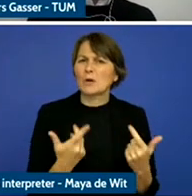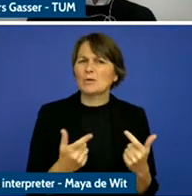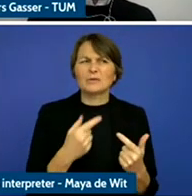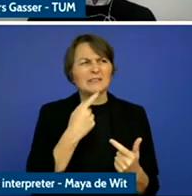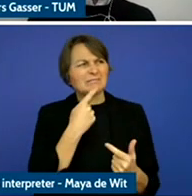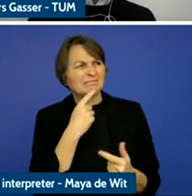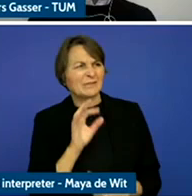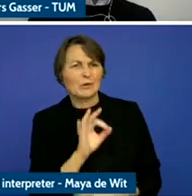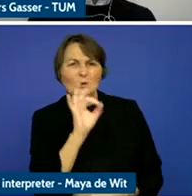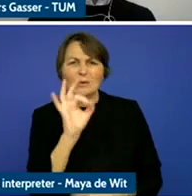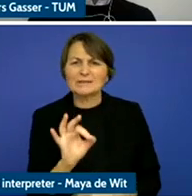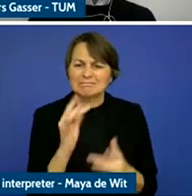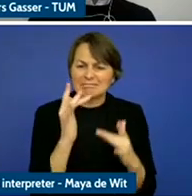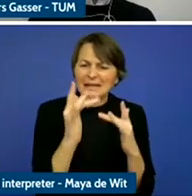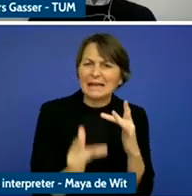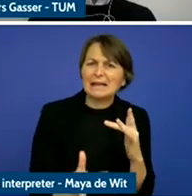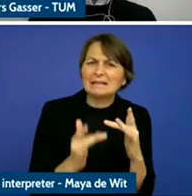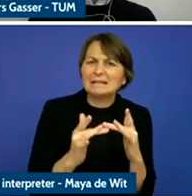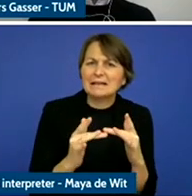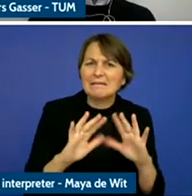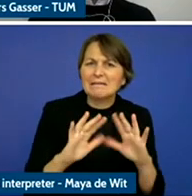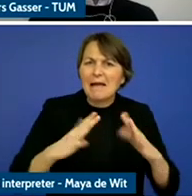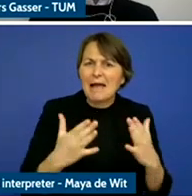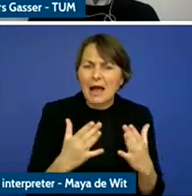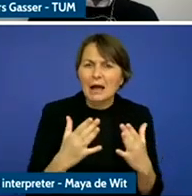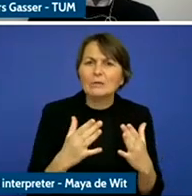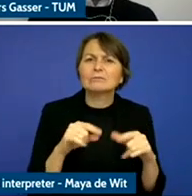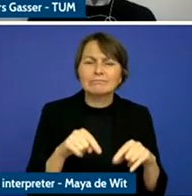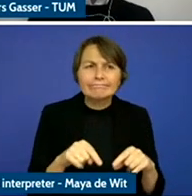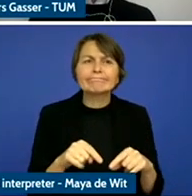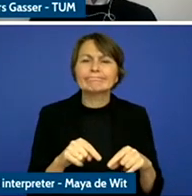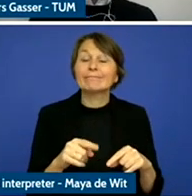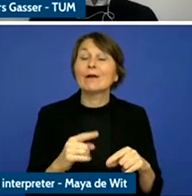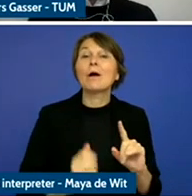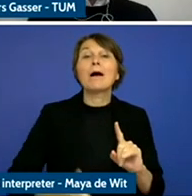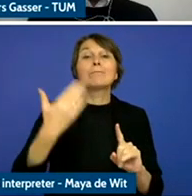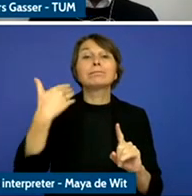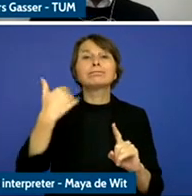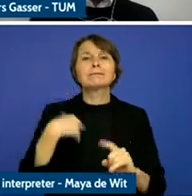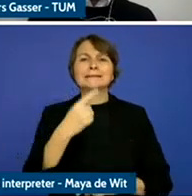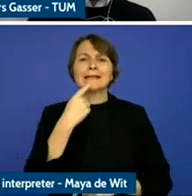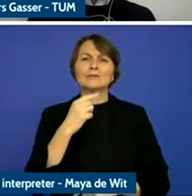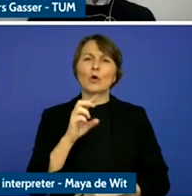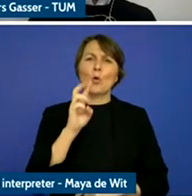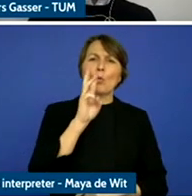back in the days it was mostly the worldwide web that was the killer app.